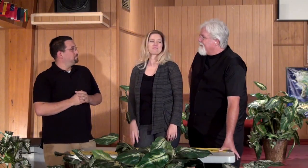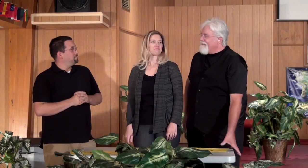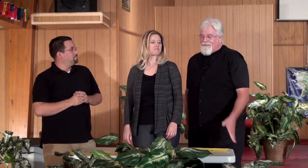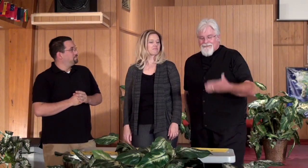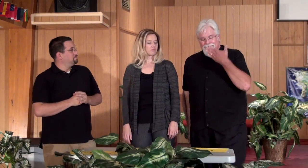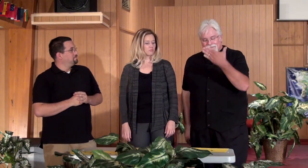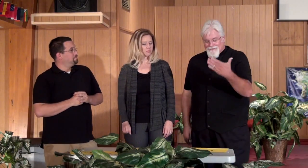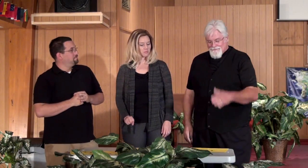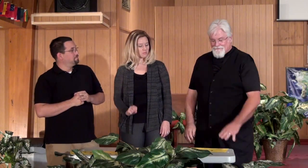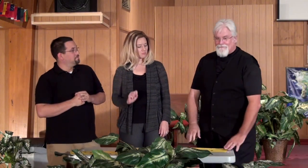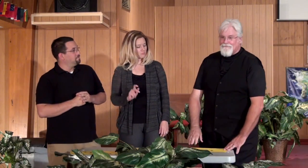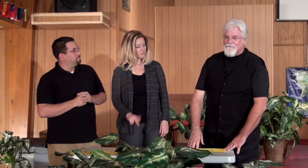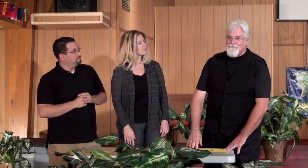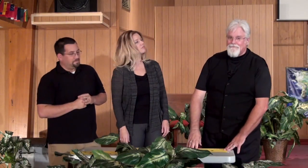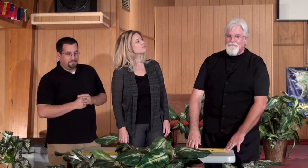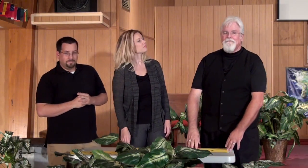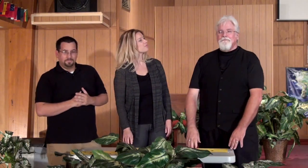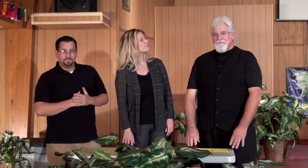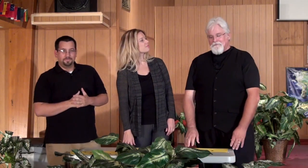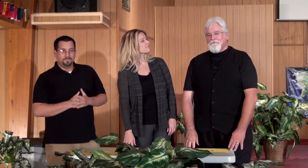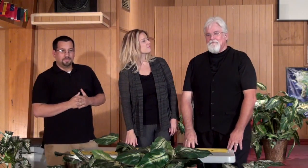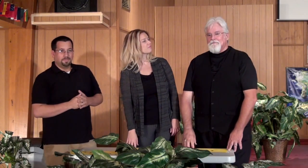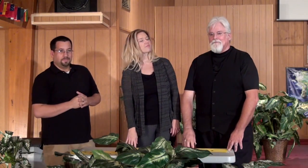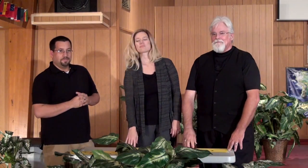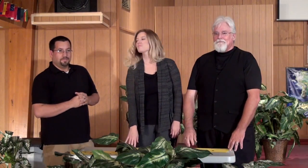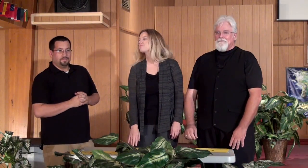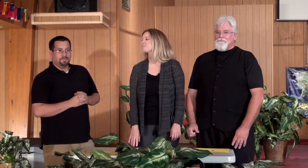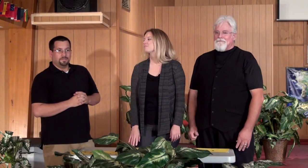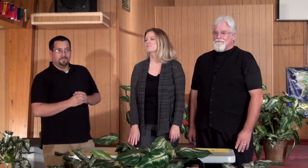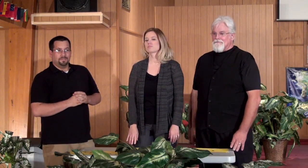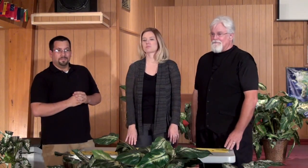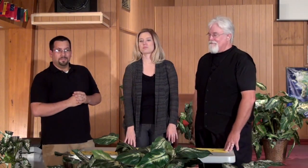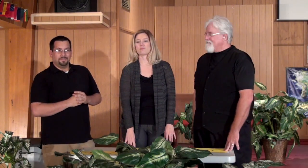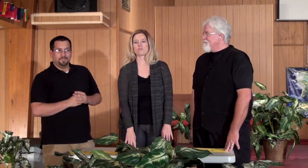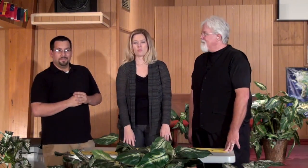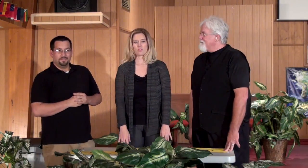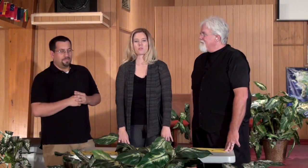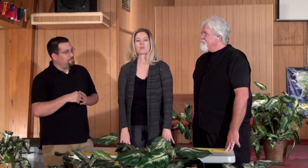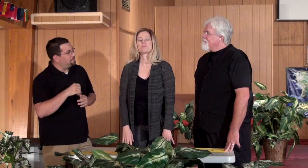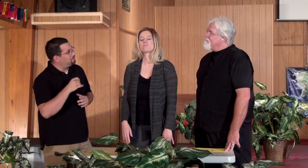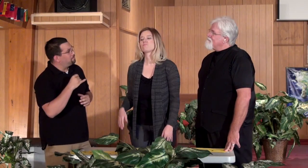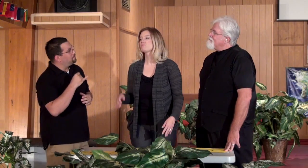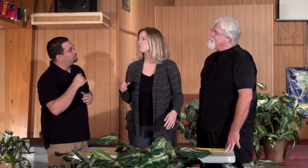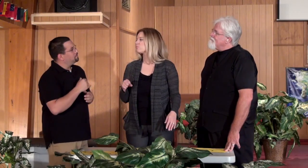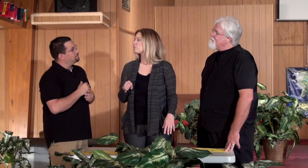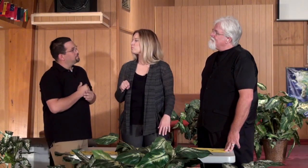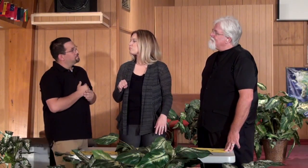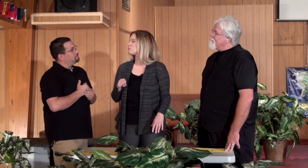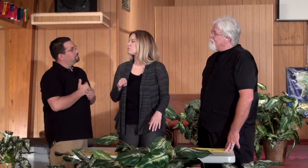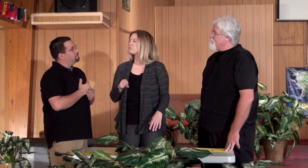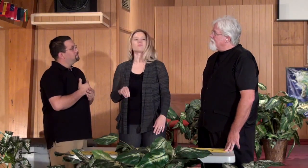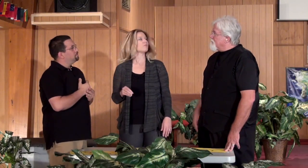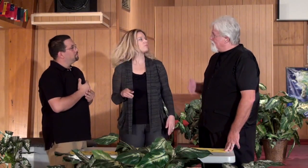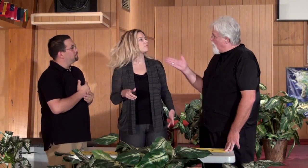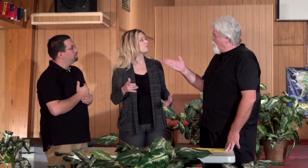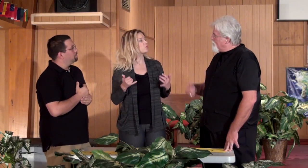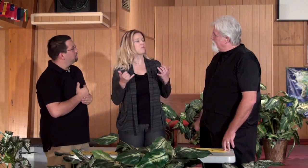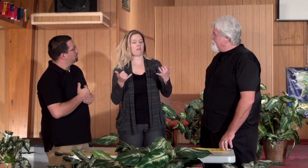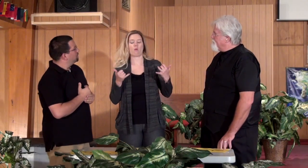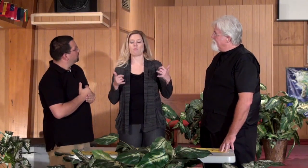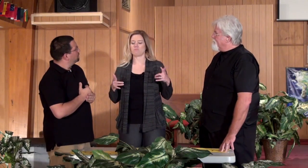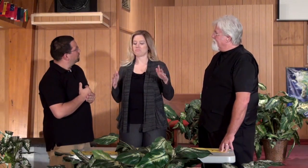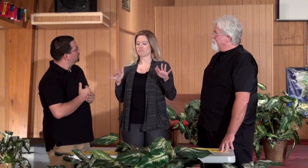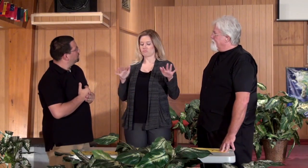in my blood. Mark: Well good. Ok... What about you Candice?